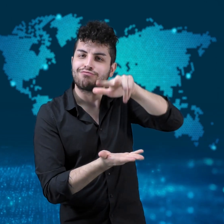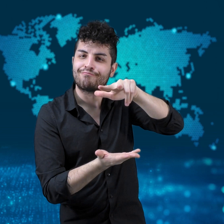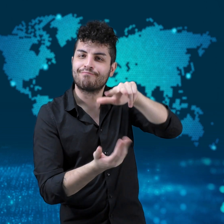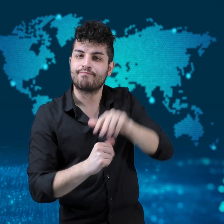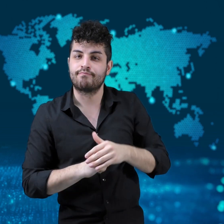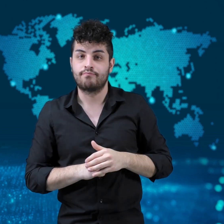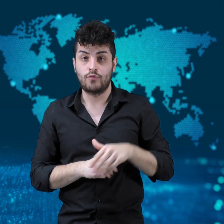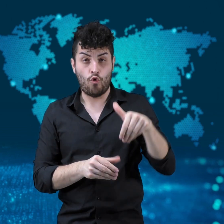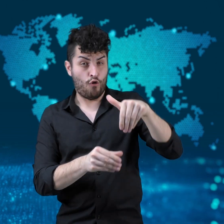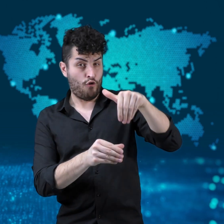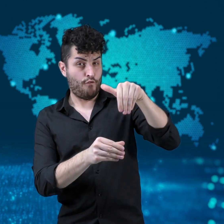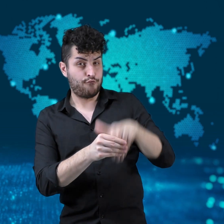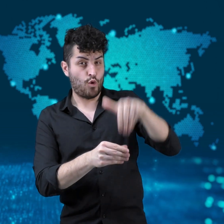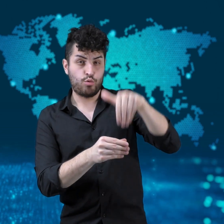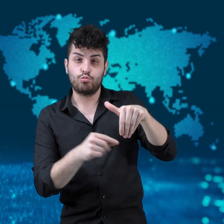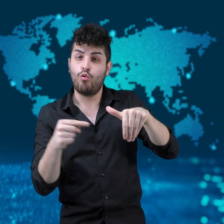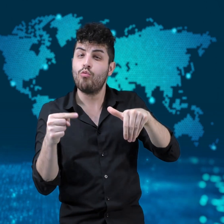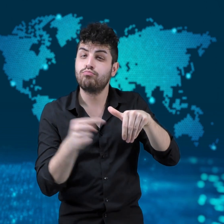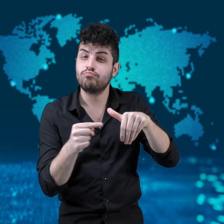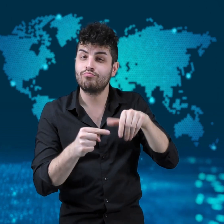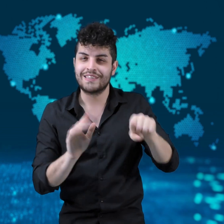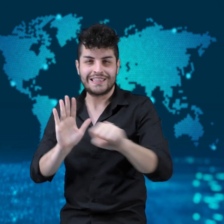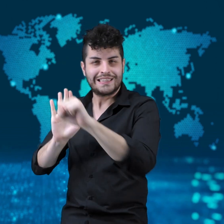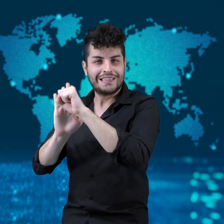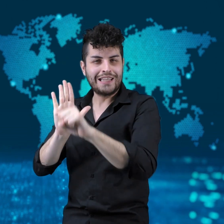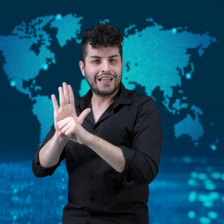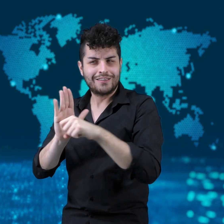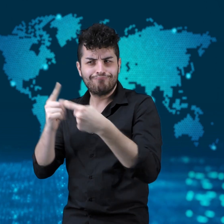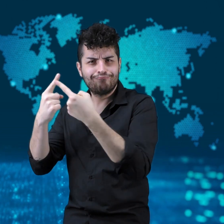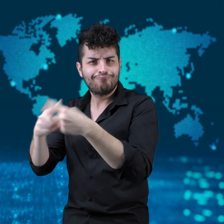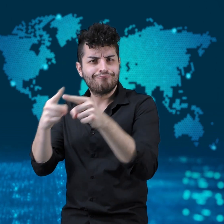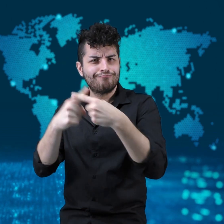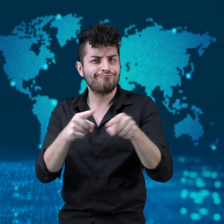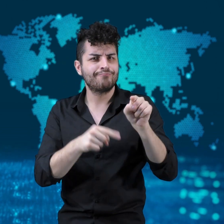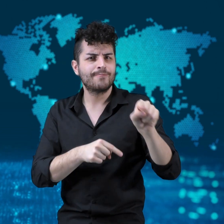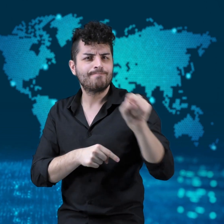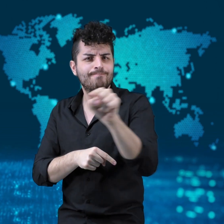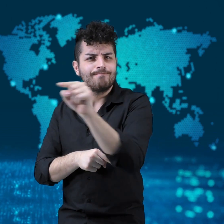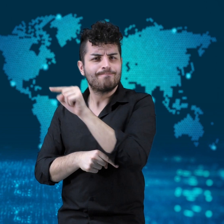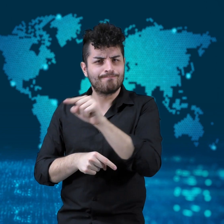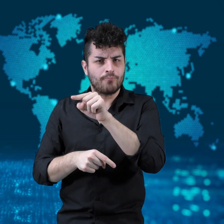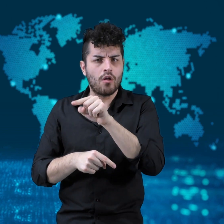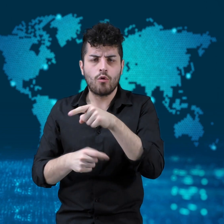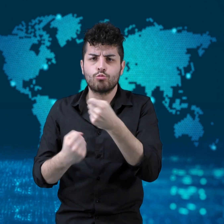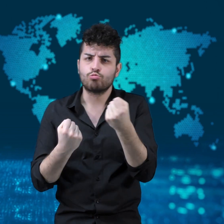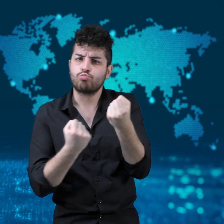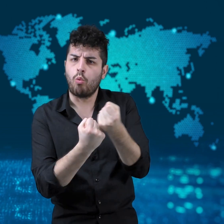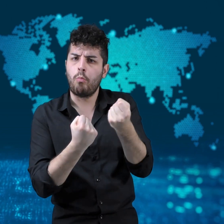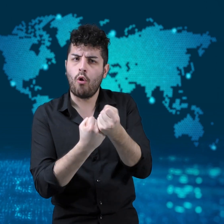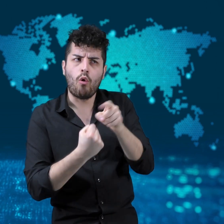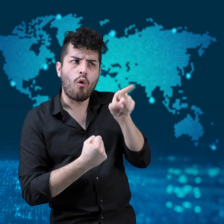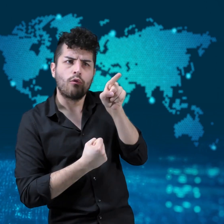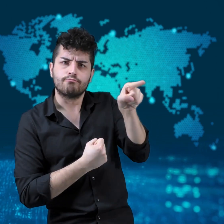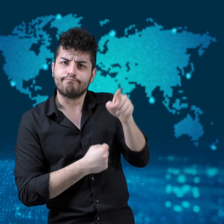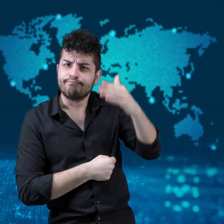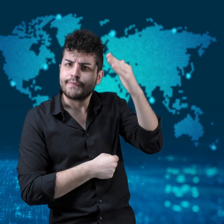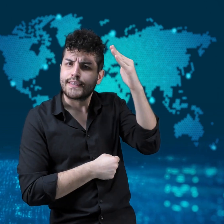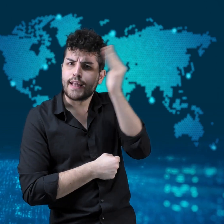The vote came as several states, many Trump supporters,